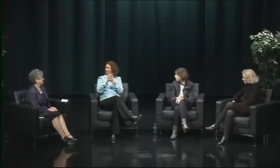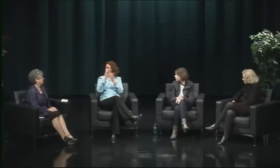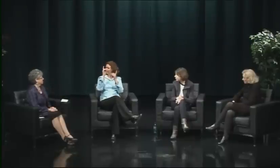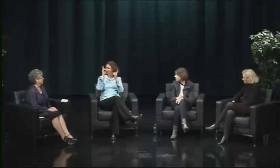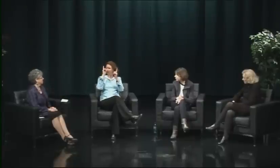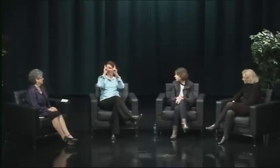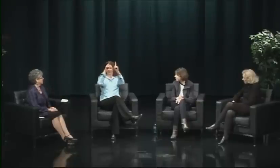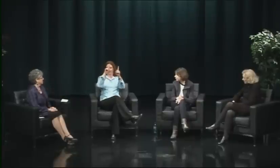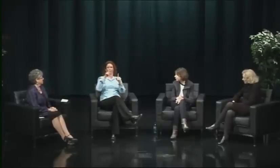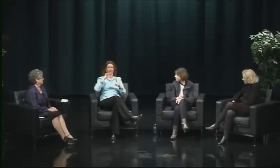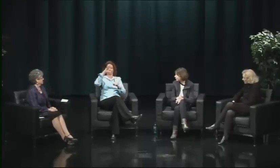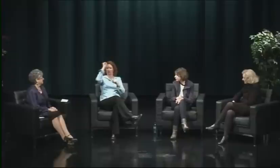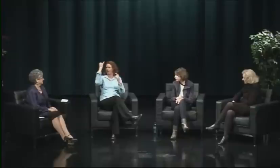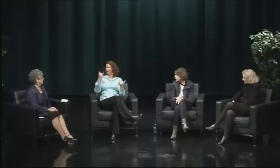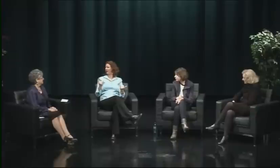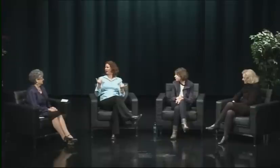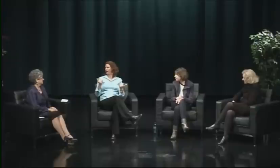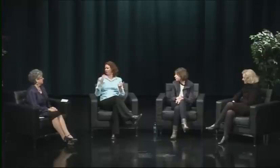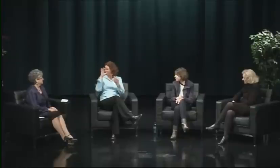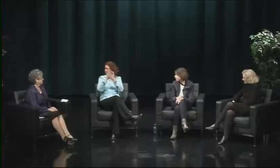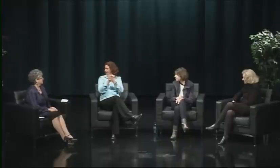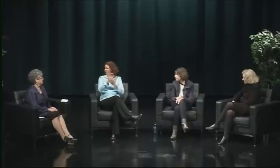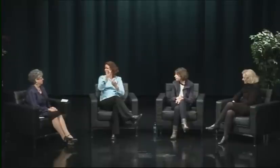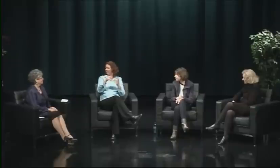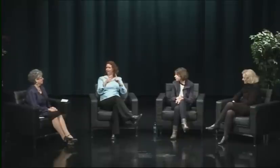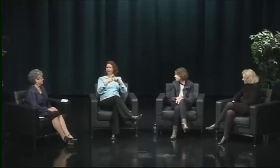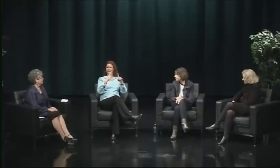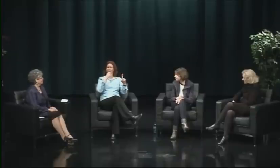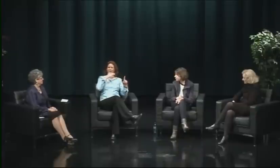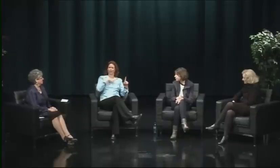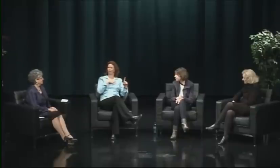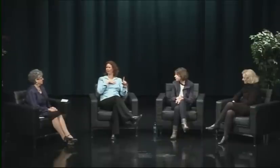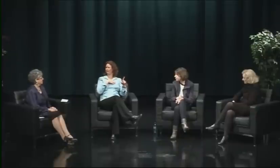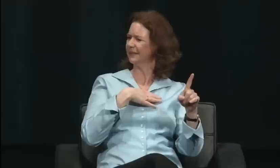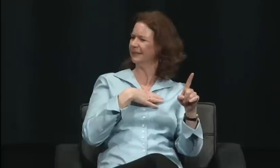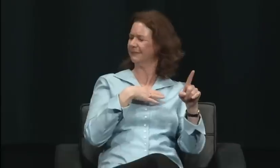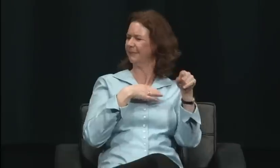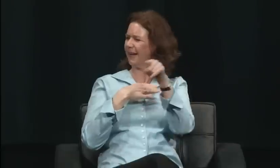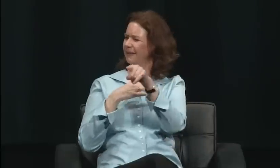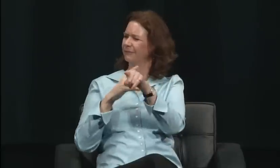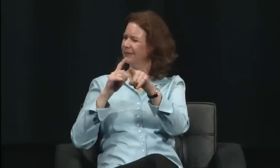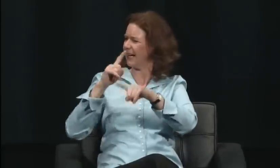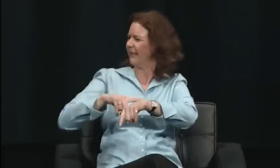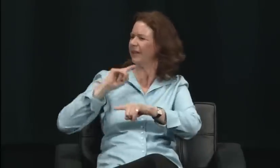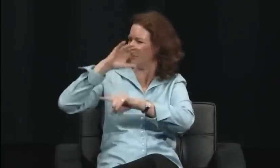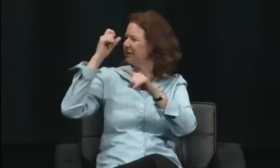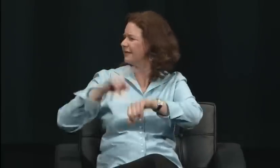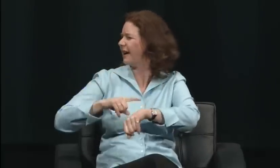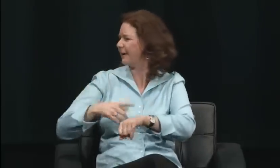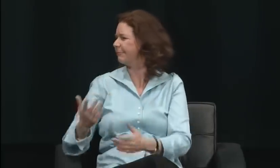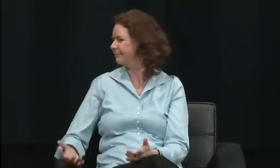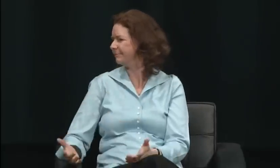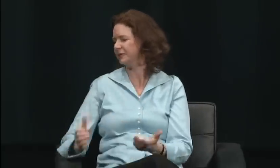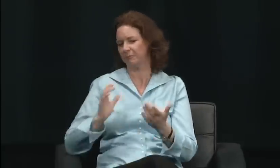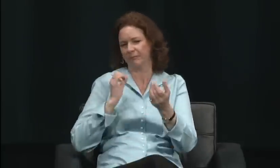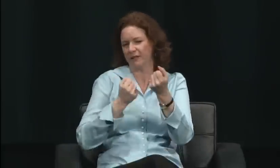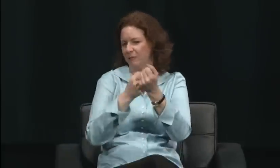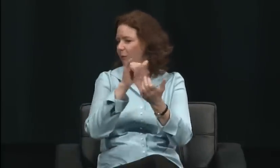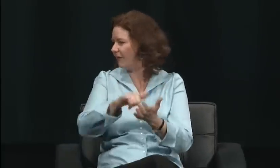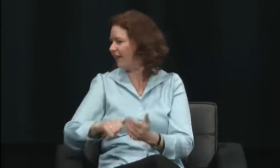each of them had different characteristics